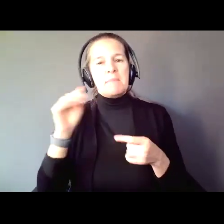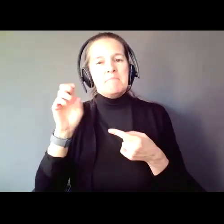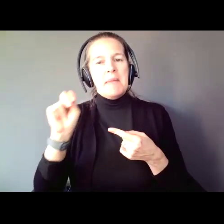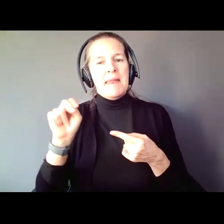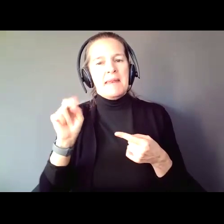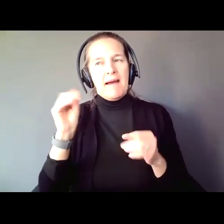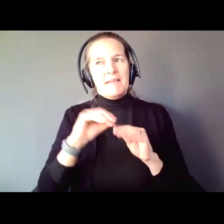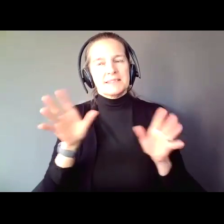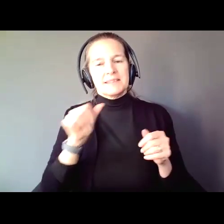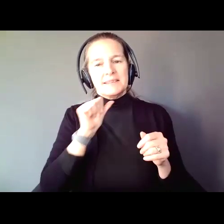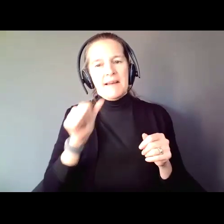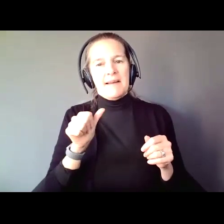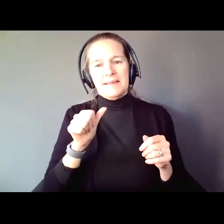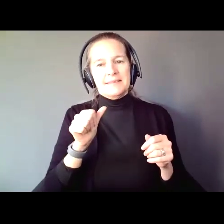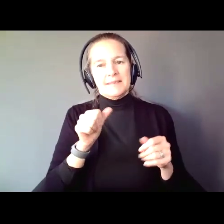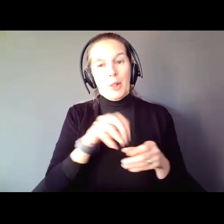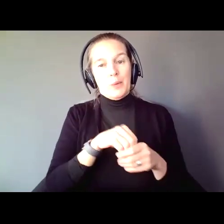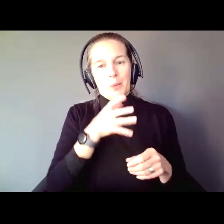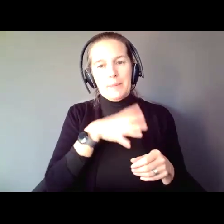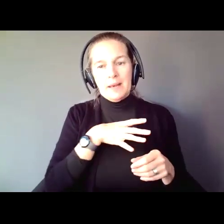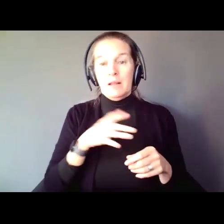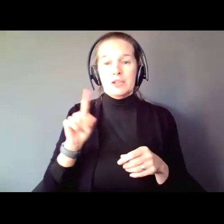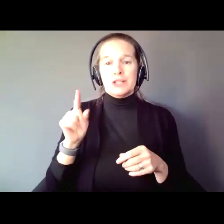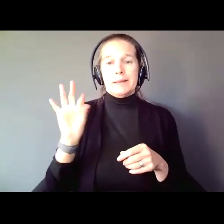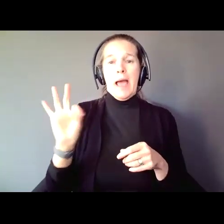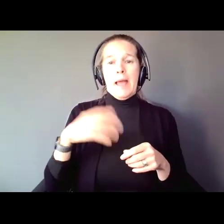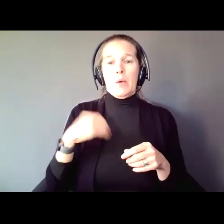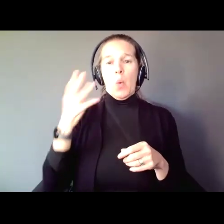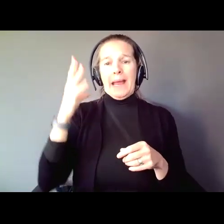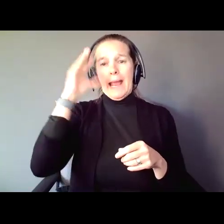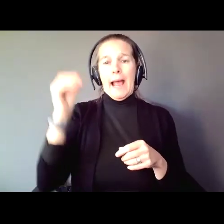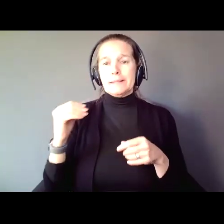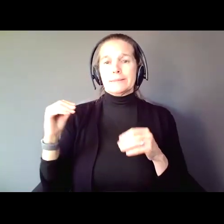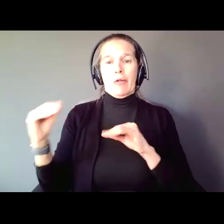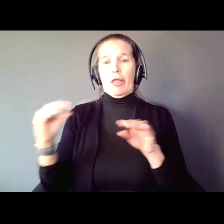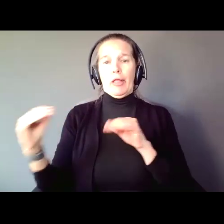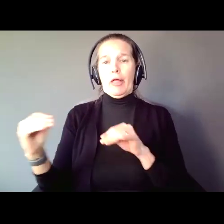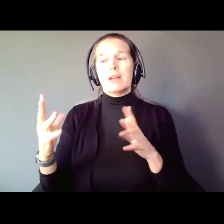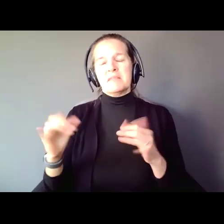old white guys talking amongst themselves, we've come a little bit since then, we understand everyone can